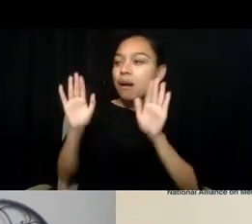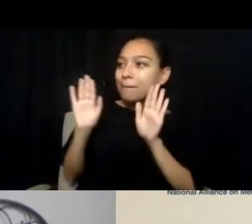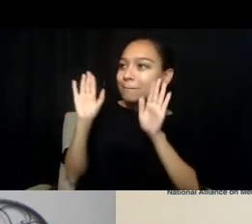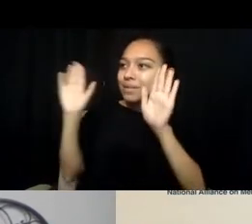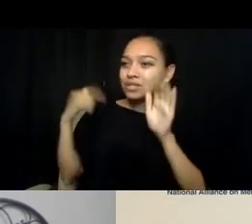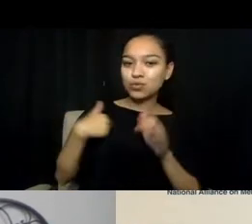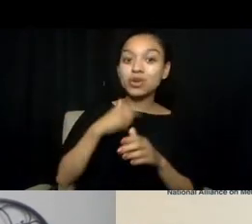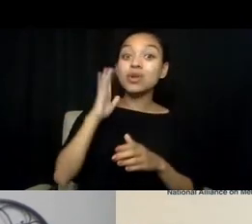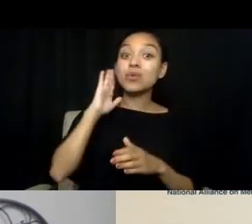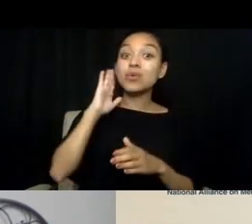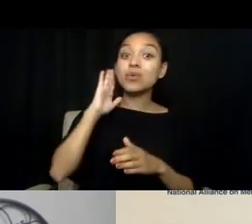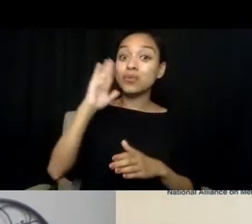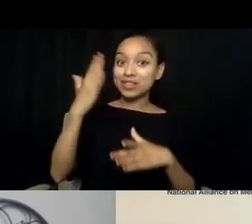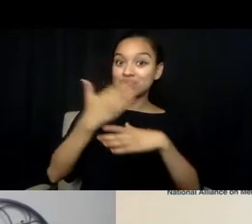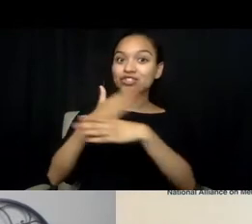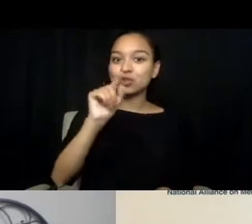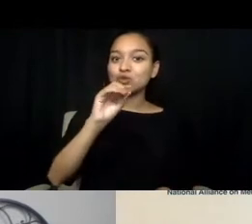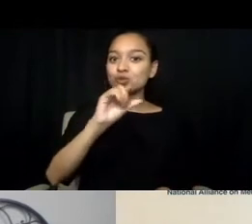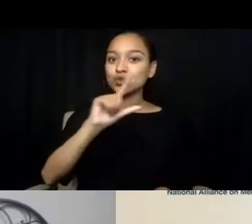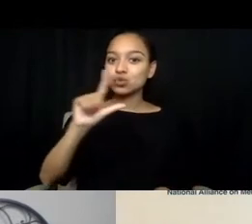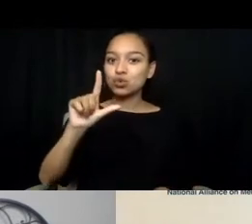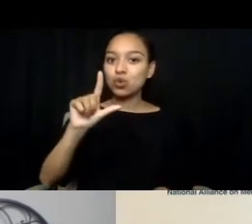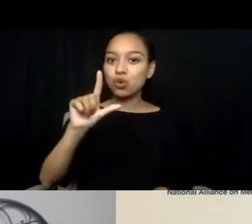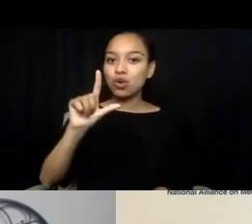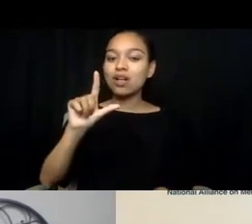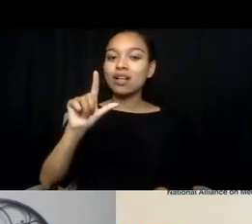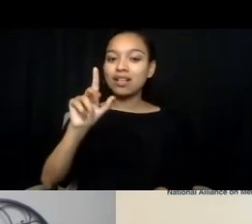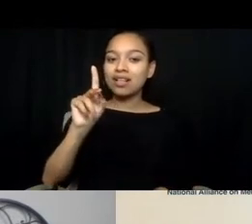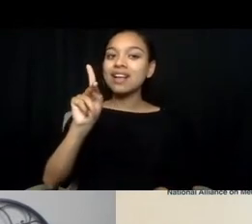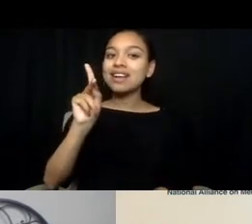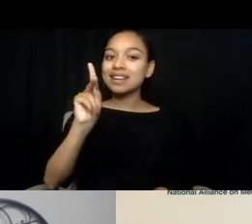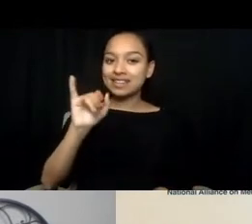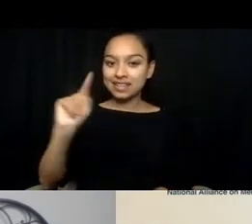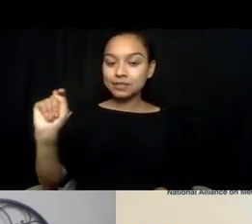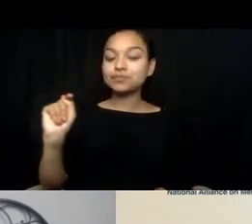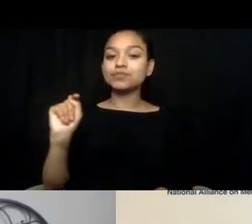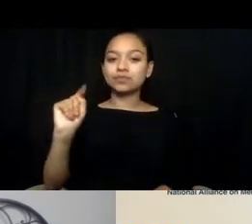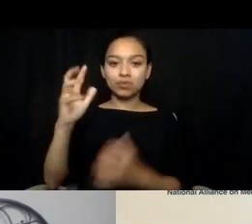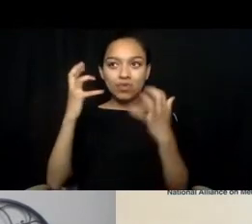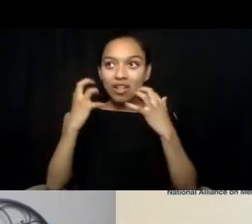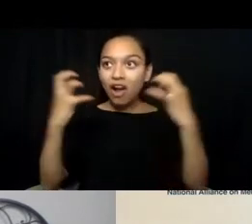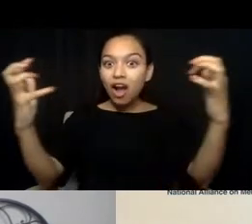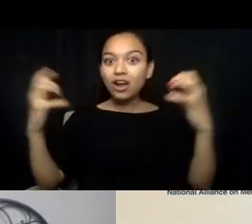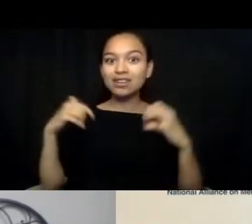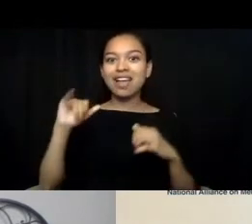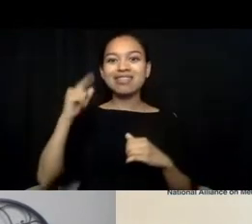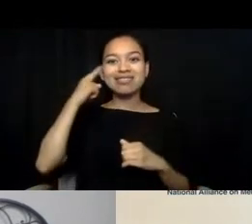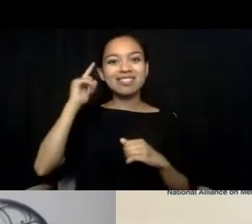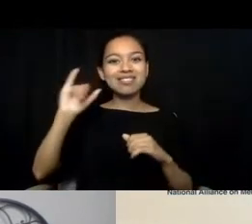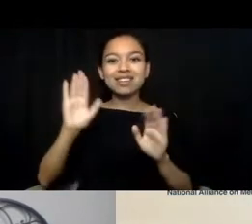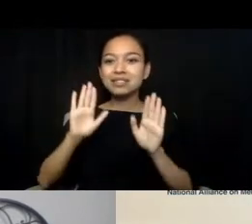if it's okay with you, for our audience to have a reference to that, because I think that's a fantastic resource people can start to use.